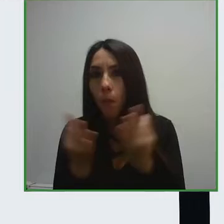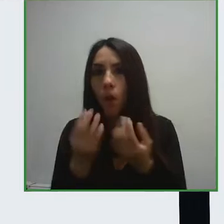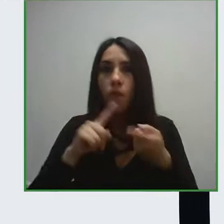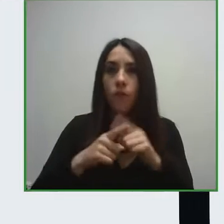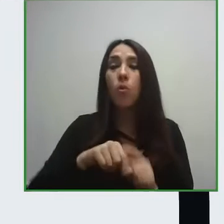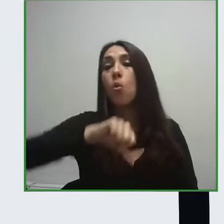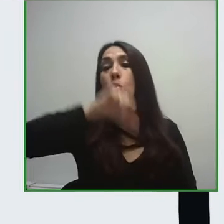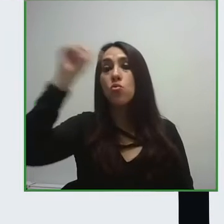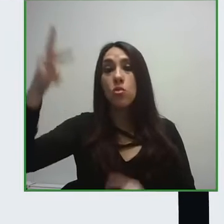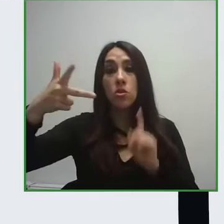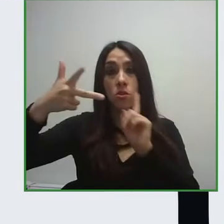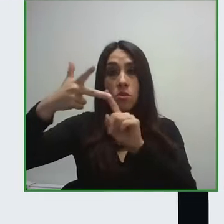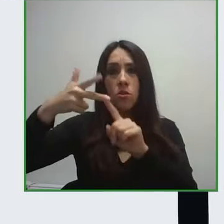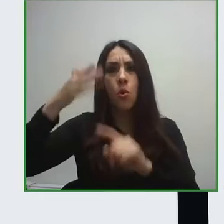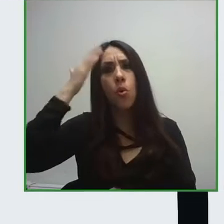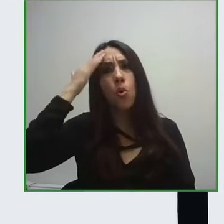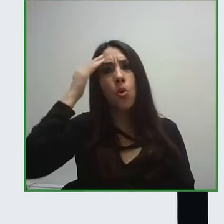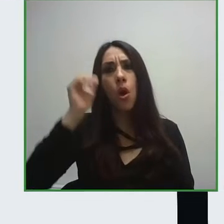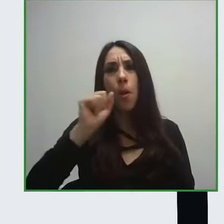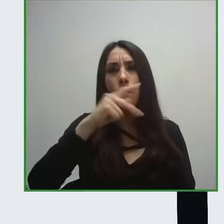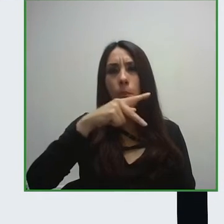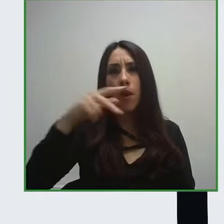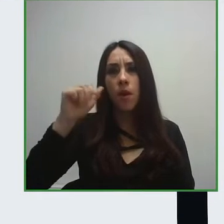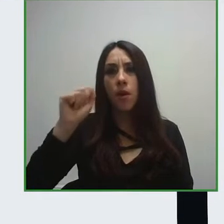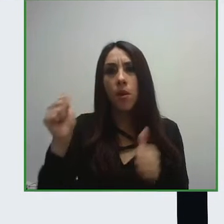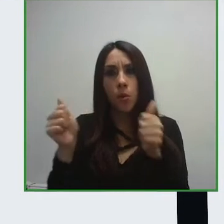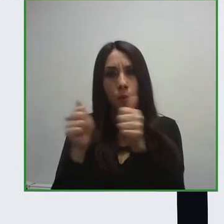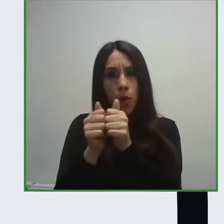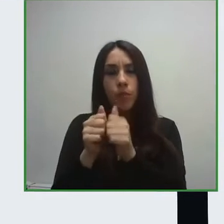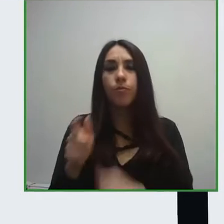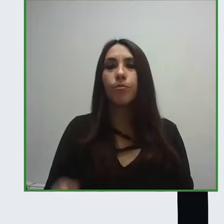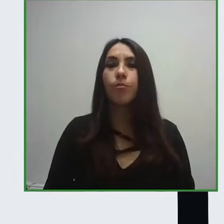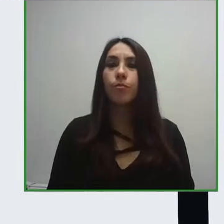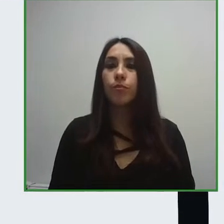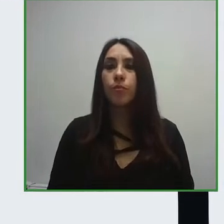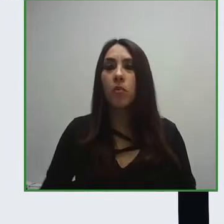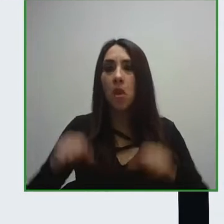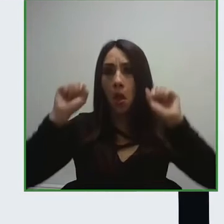which allows people with reduced mobility to use public transport in an autonomous